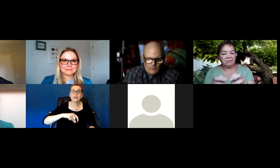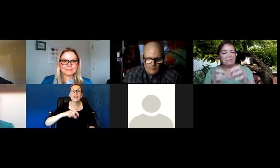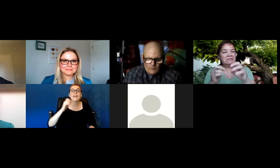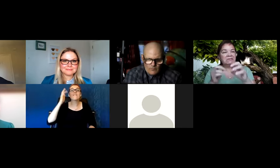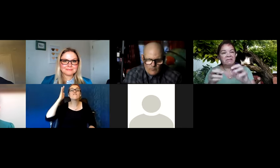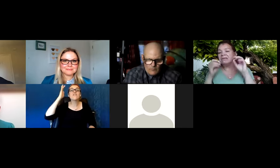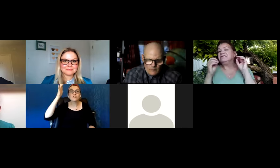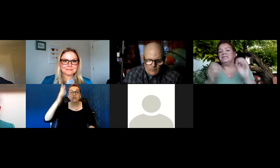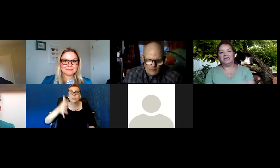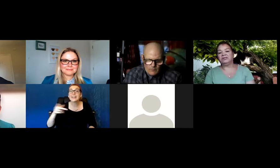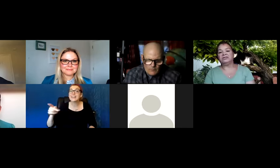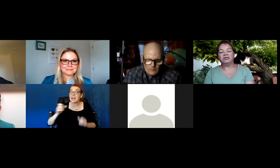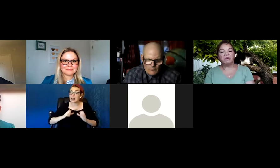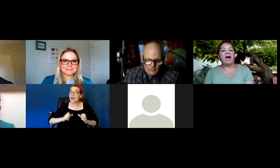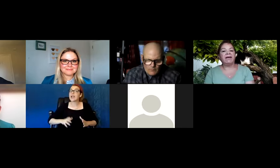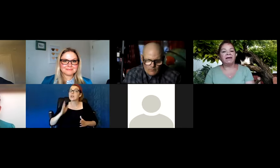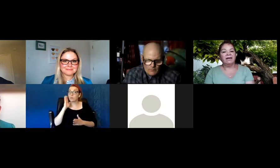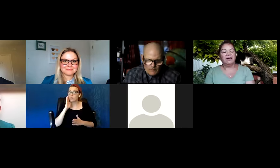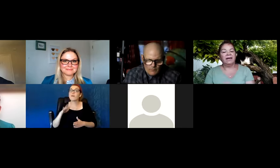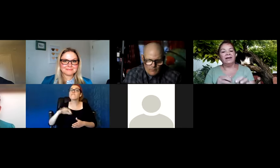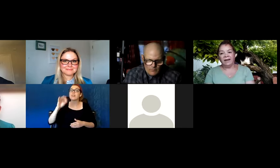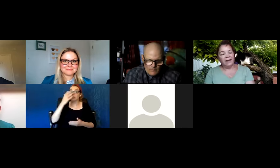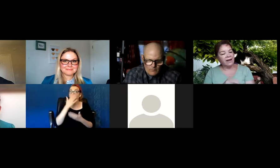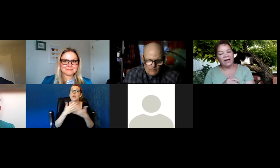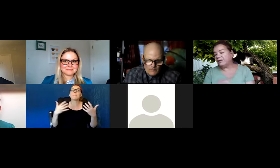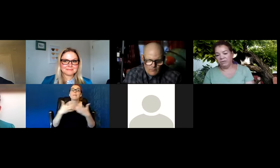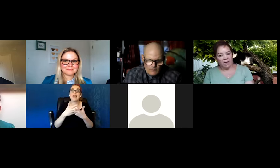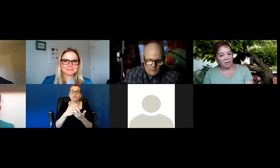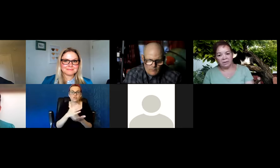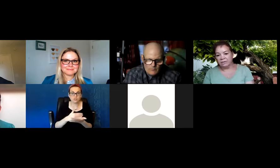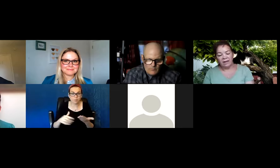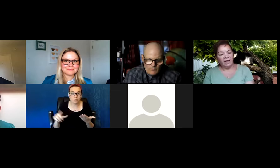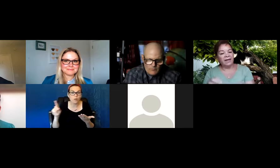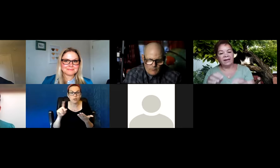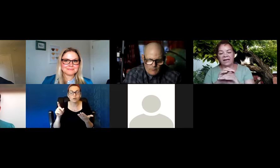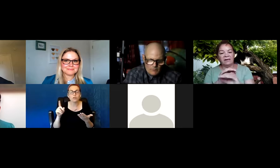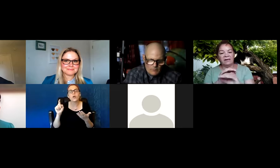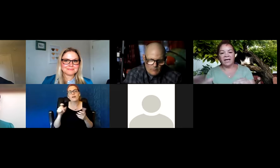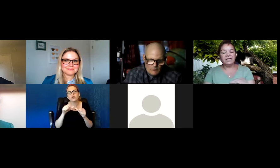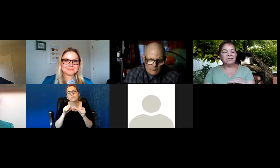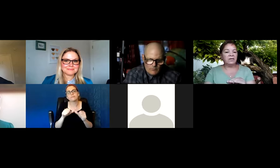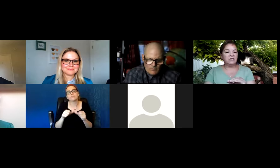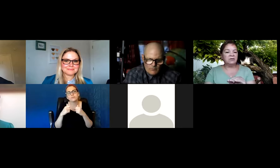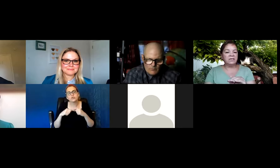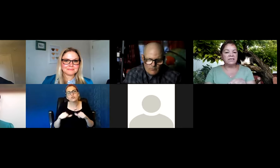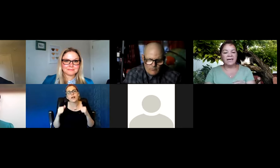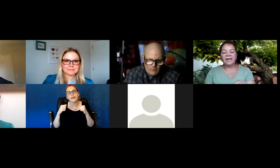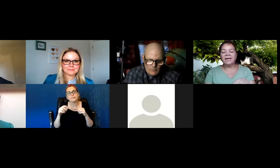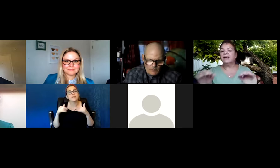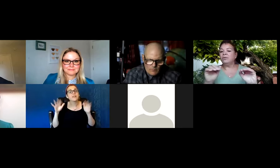but we just have to continue to try and not give up. And if the client doesn't want to deal with it today.